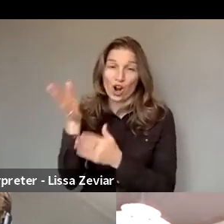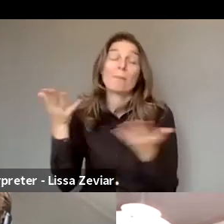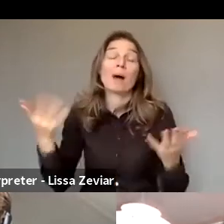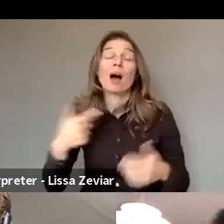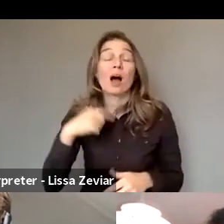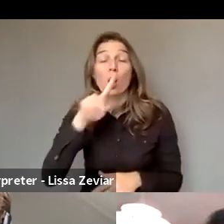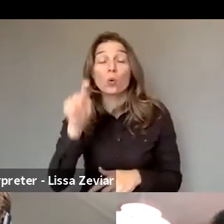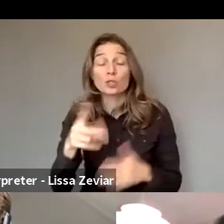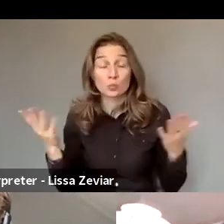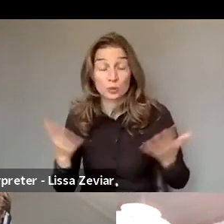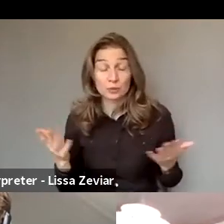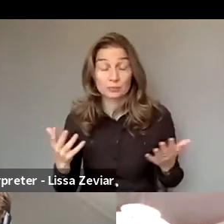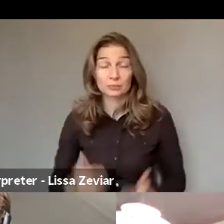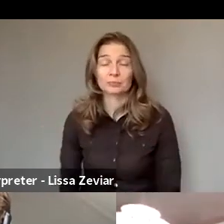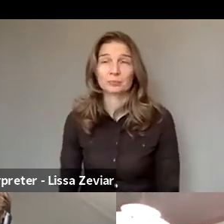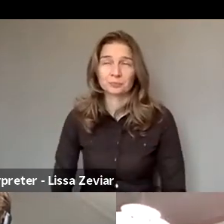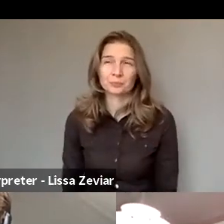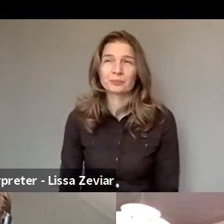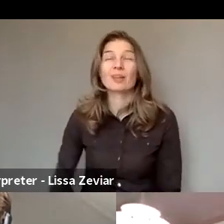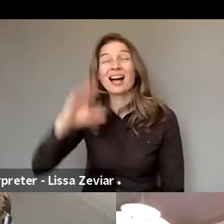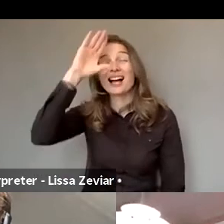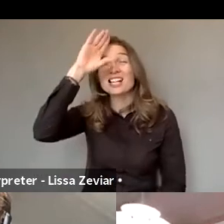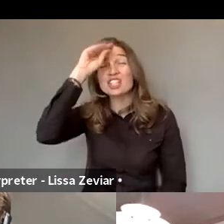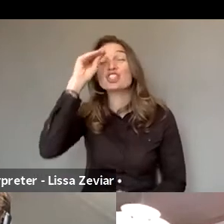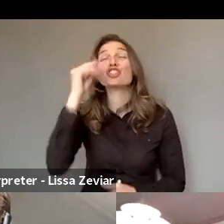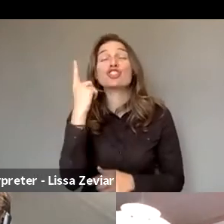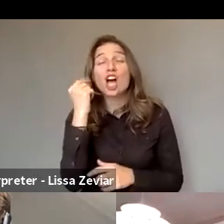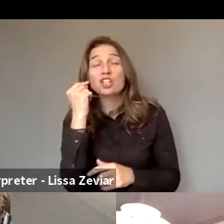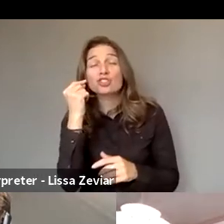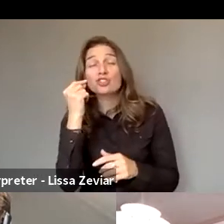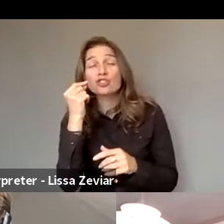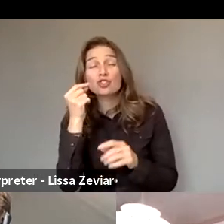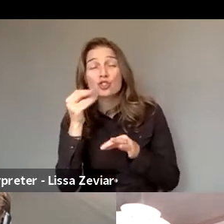how can the gender strategy influence compliance with the strategy itself?